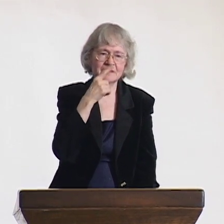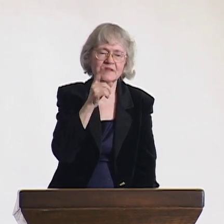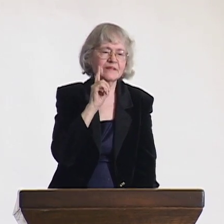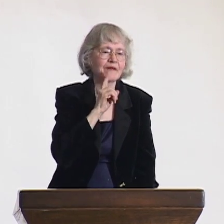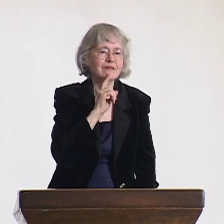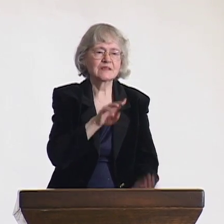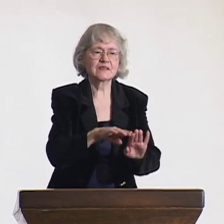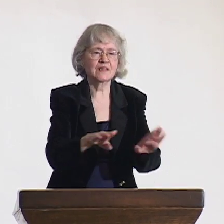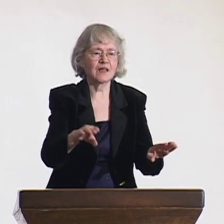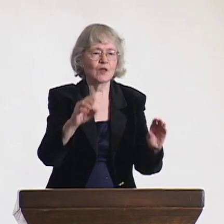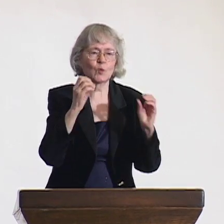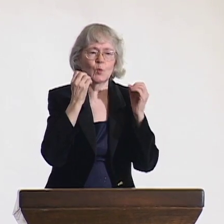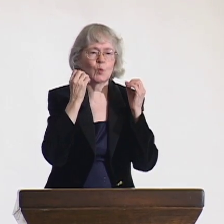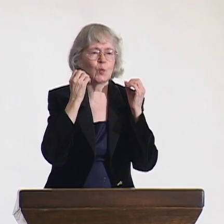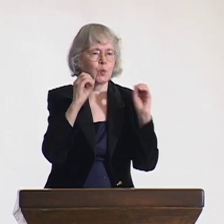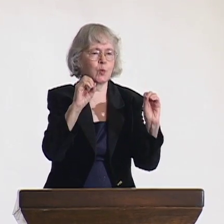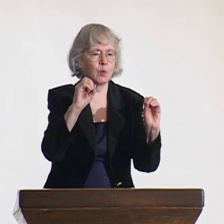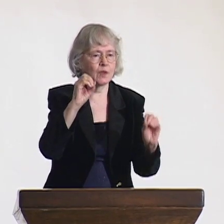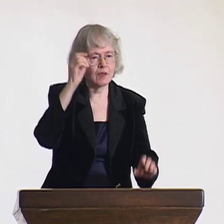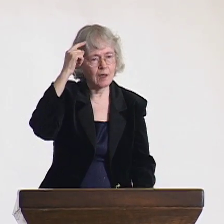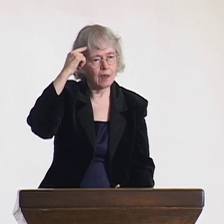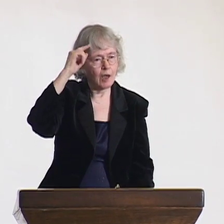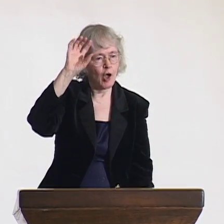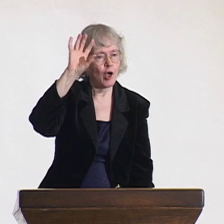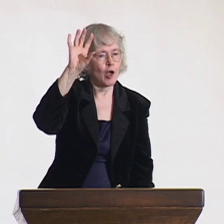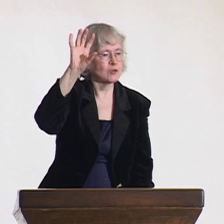on how to educate deaf students and what they were capable of.